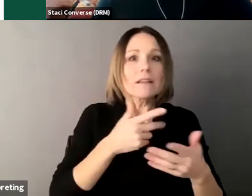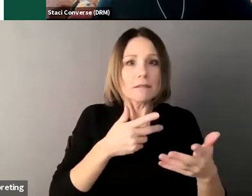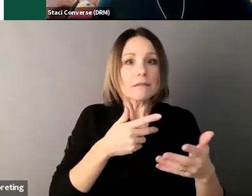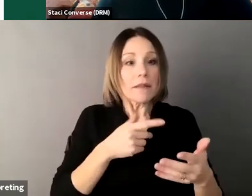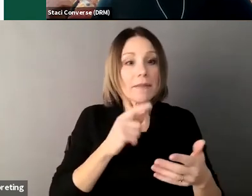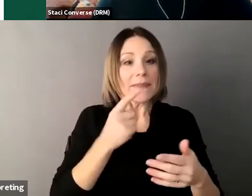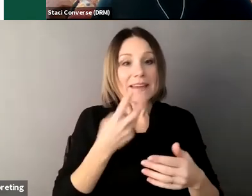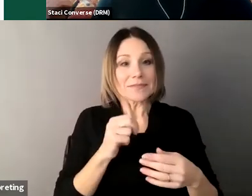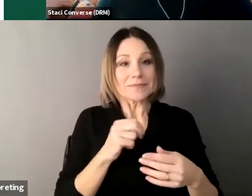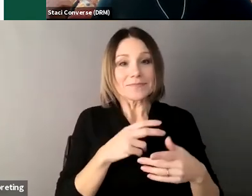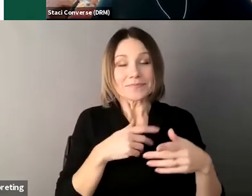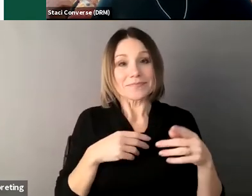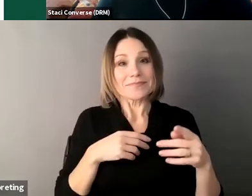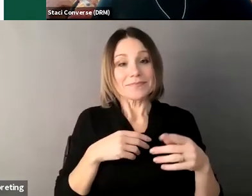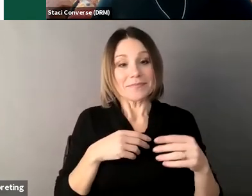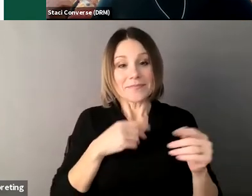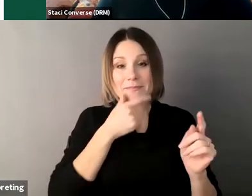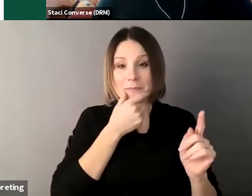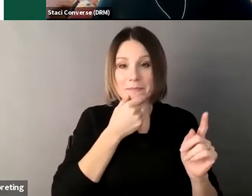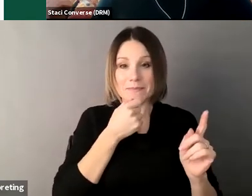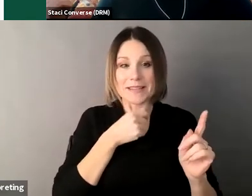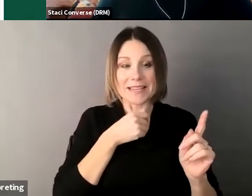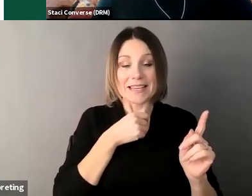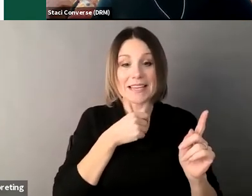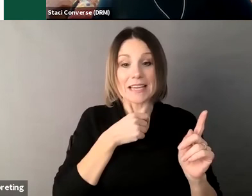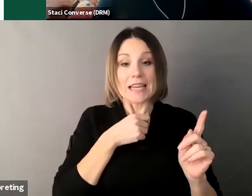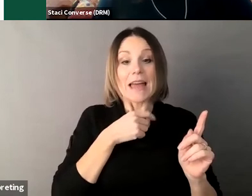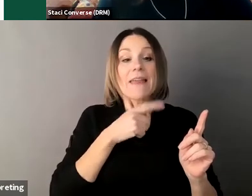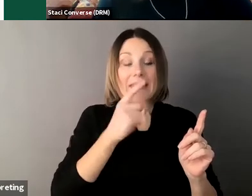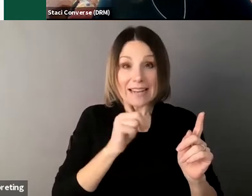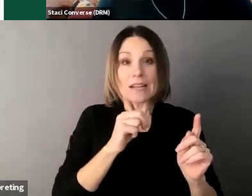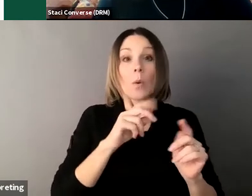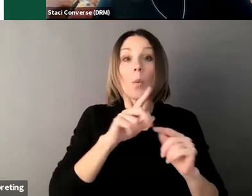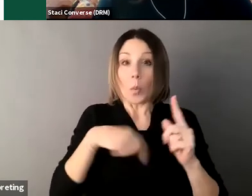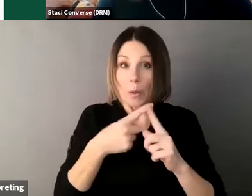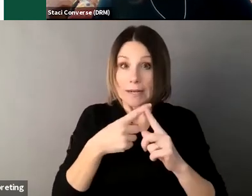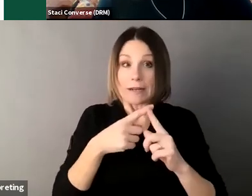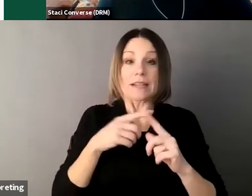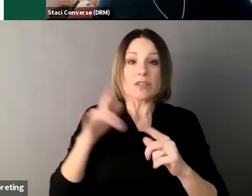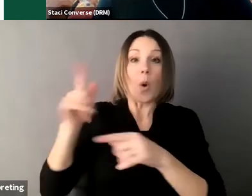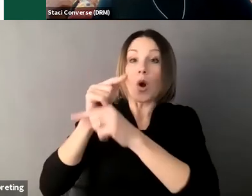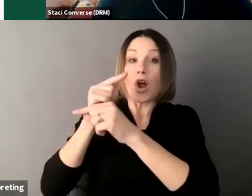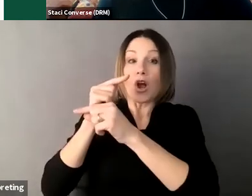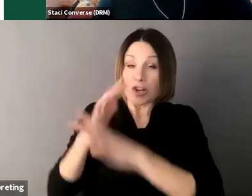again the key focus on this is really it's done at the direction of the person making the decisions